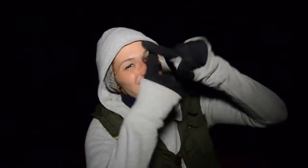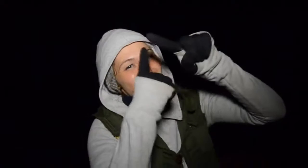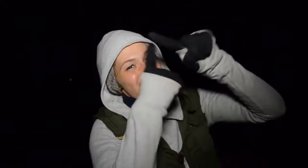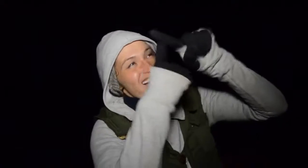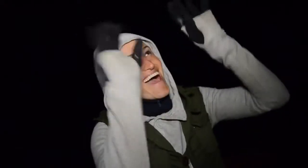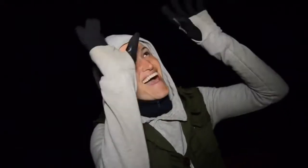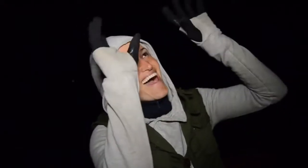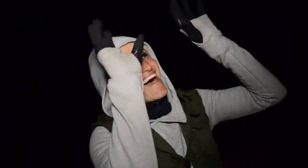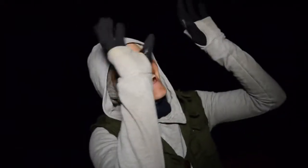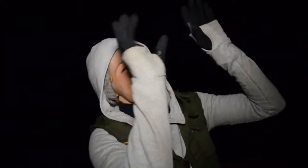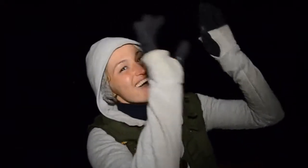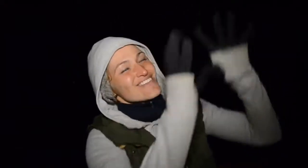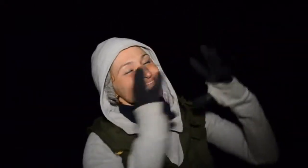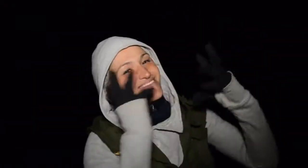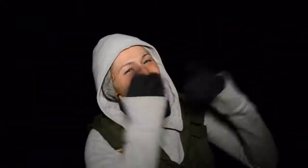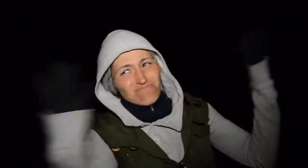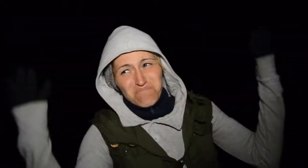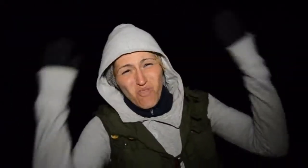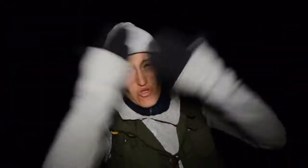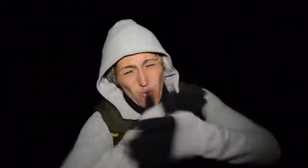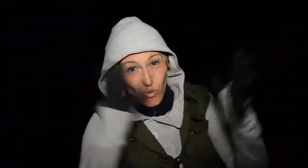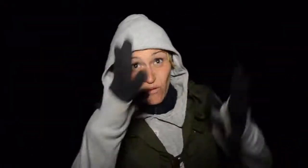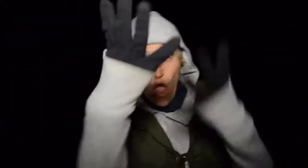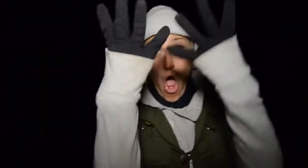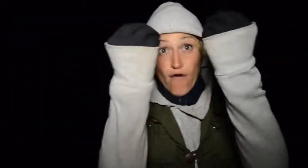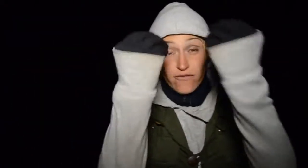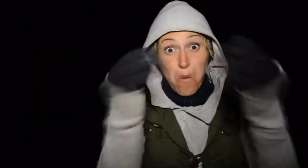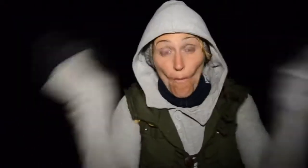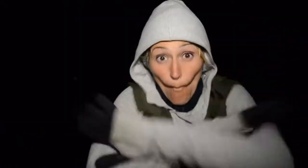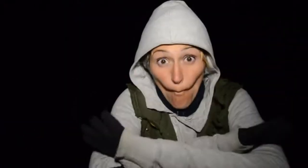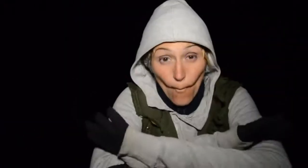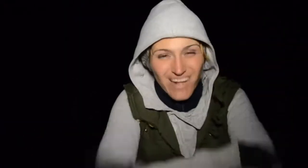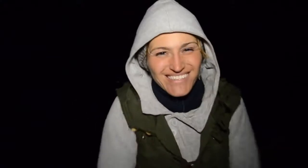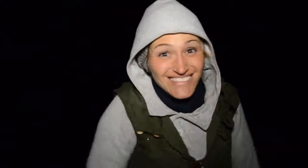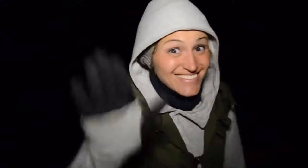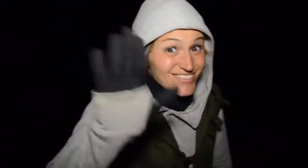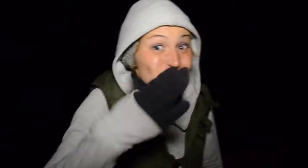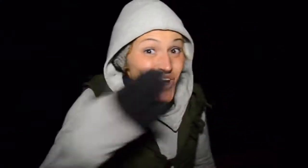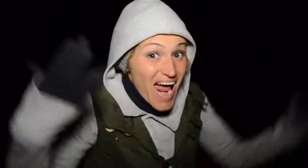Now I can relax and gaze at the beautiful stars in the night sky. If the camera is turned off, it is pitch black out here.